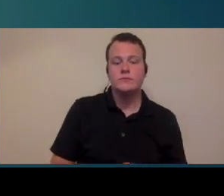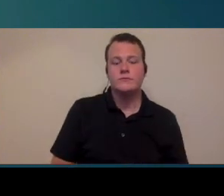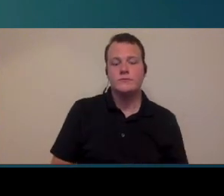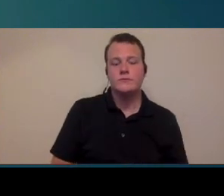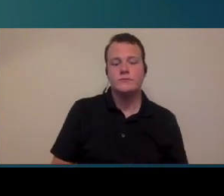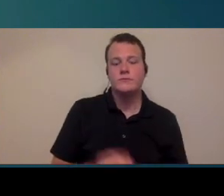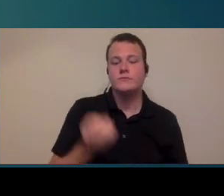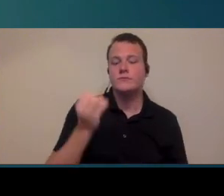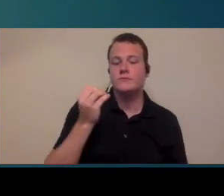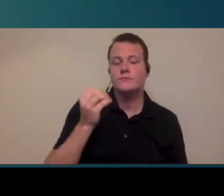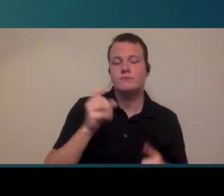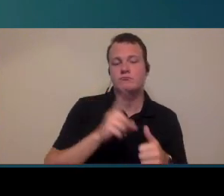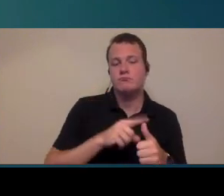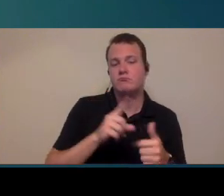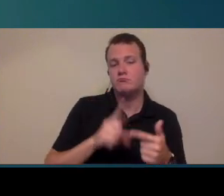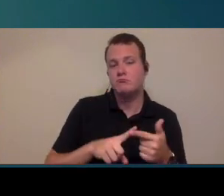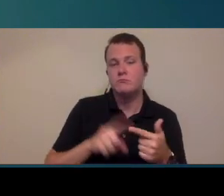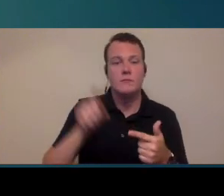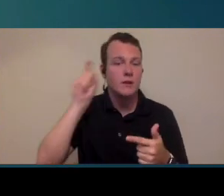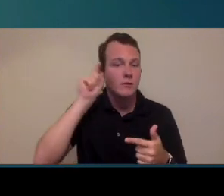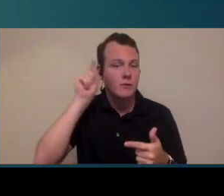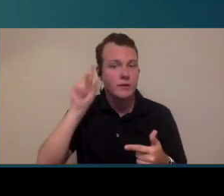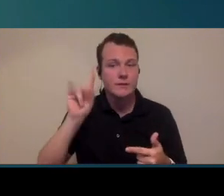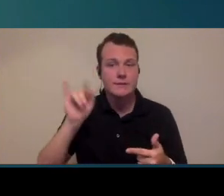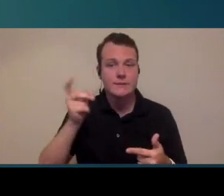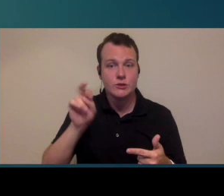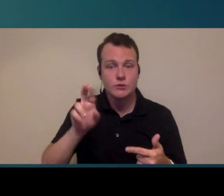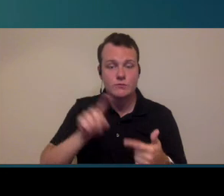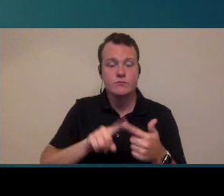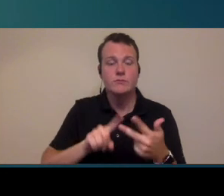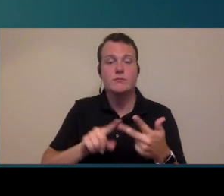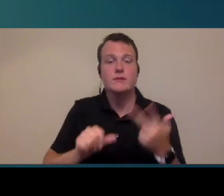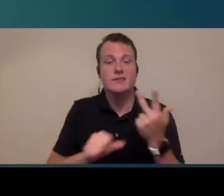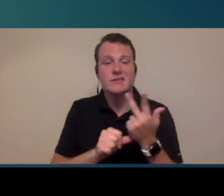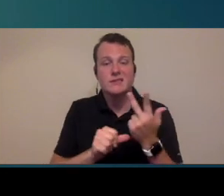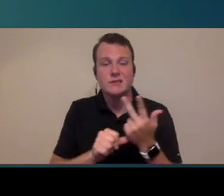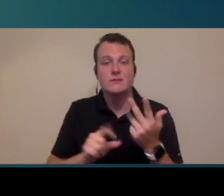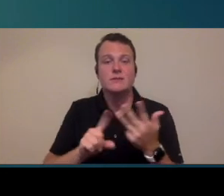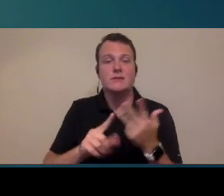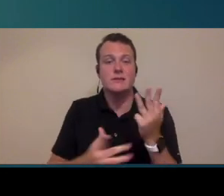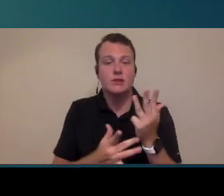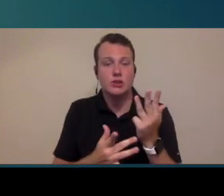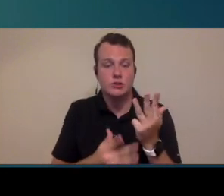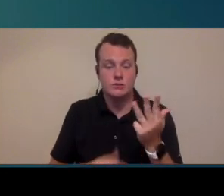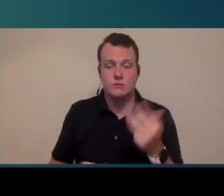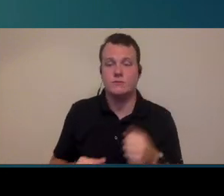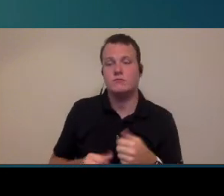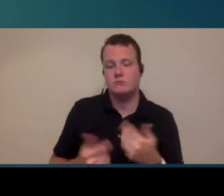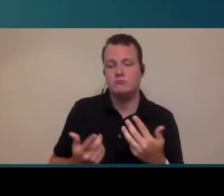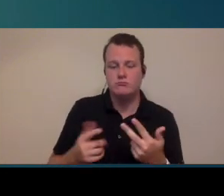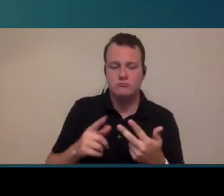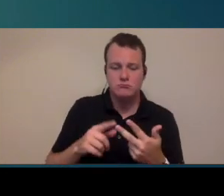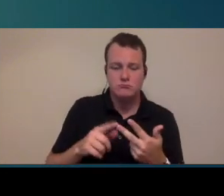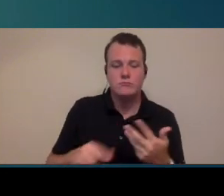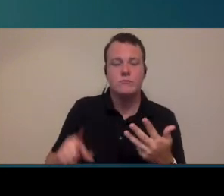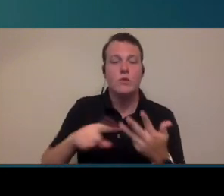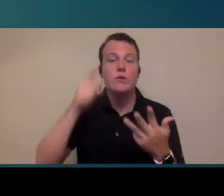audiologist plural and then you may consider things like a hearing aid dispenser audiology assistant or technician oftentimes you'll need at